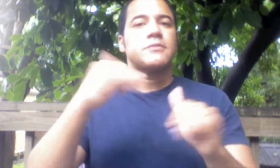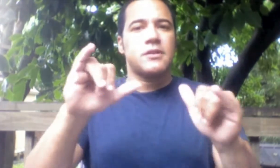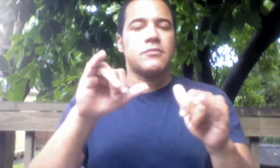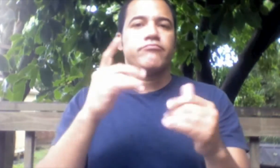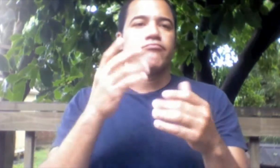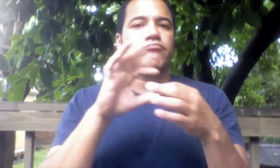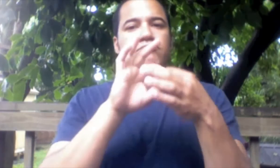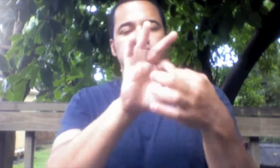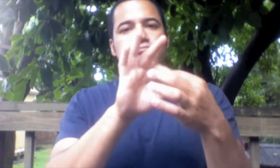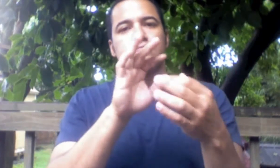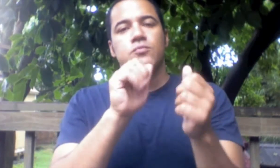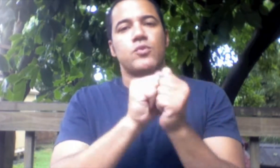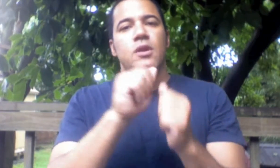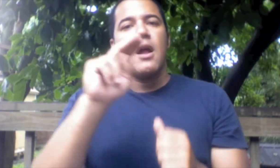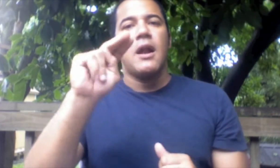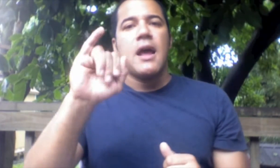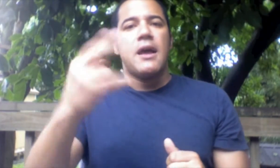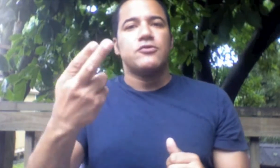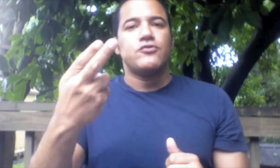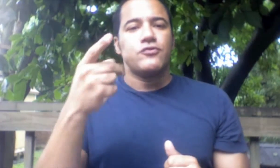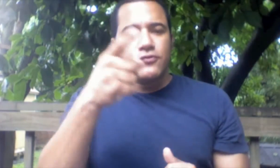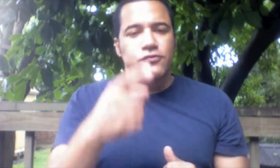I am still affilated with NIH (National Institutes of Health).